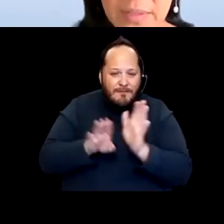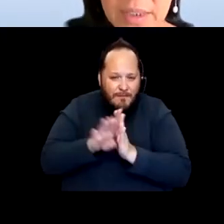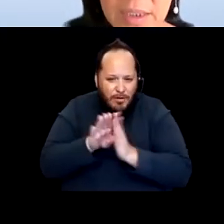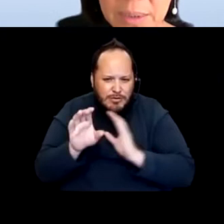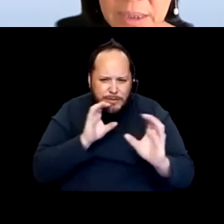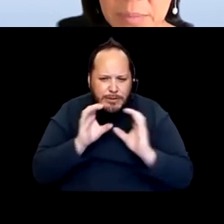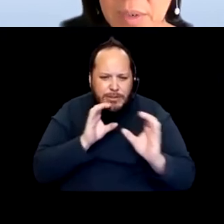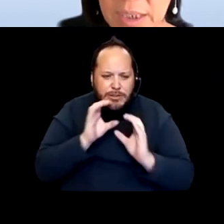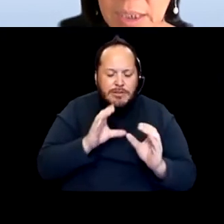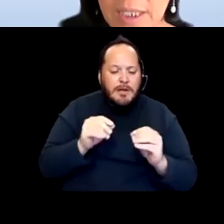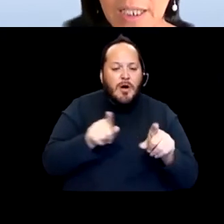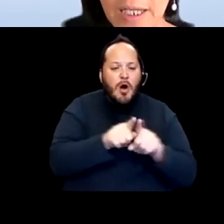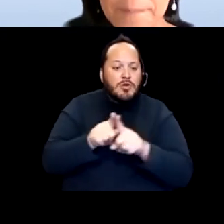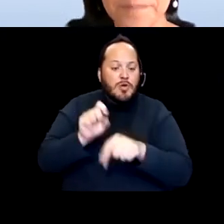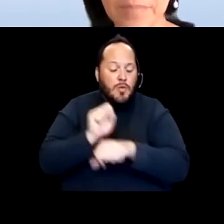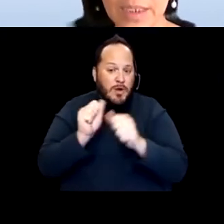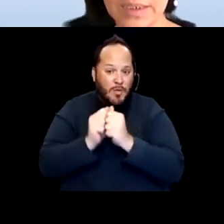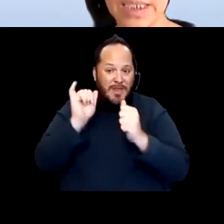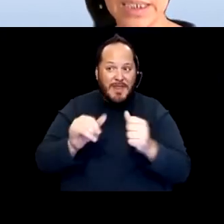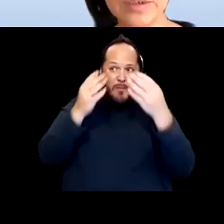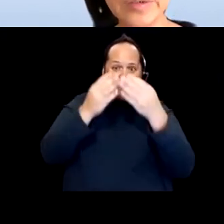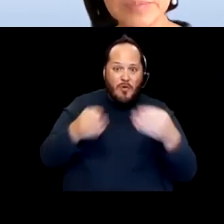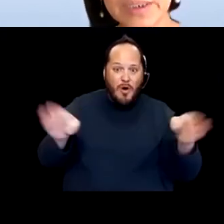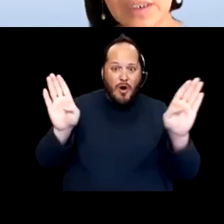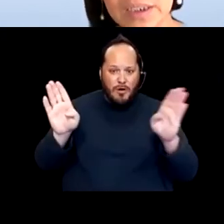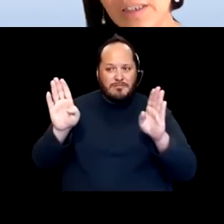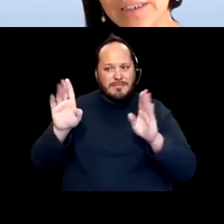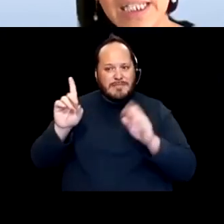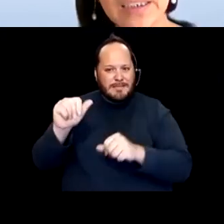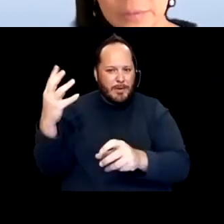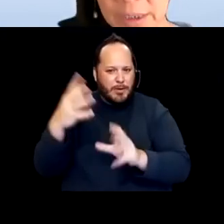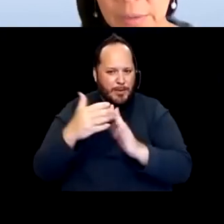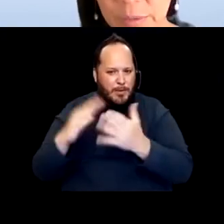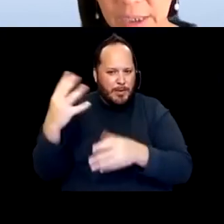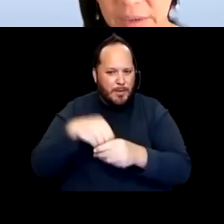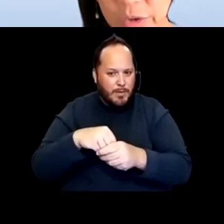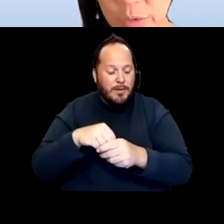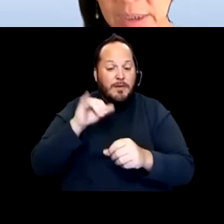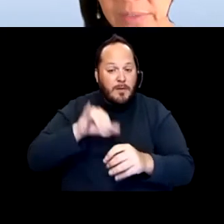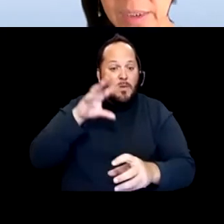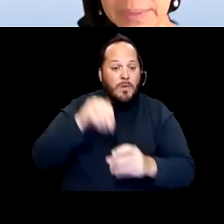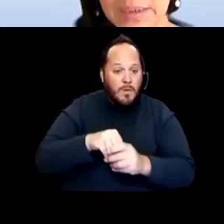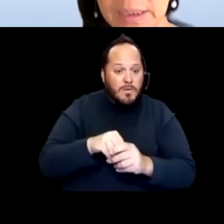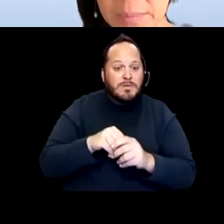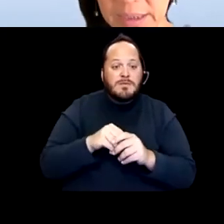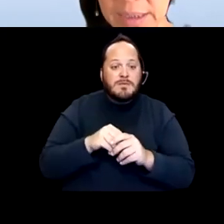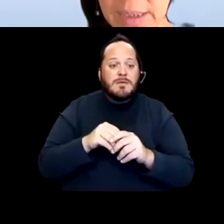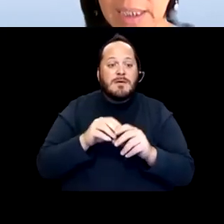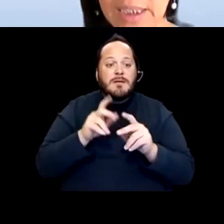of the disability community. That included, but did not end with those who had individual and developmental disabilities.